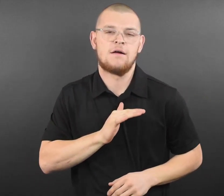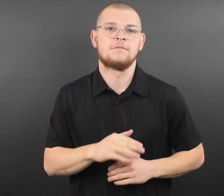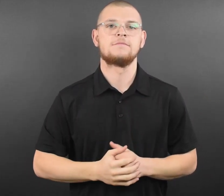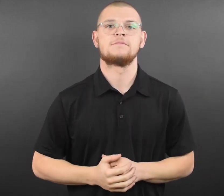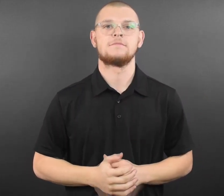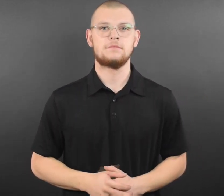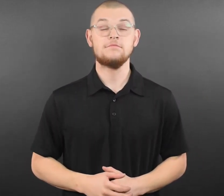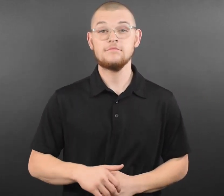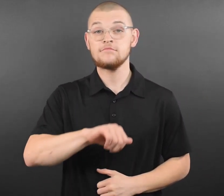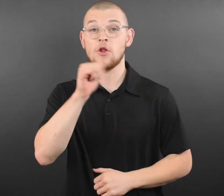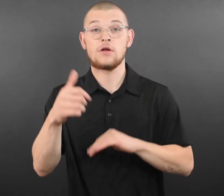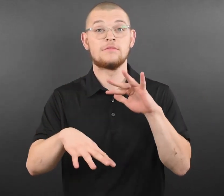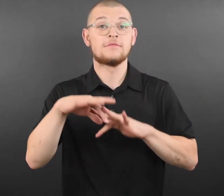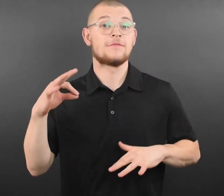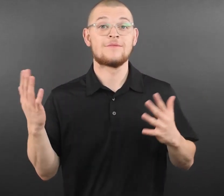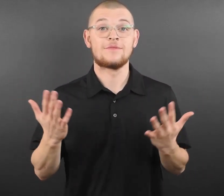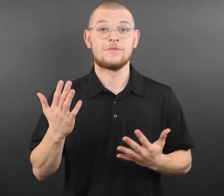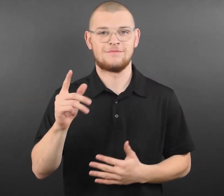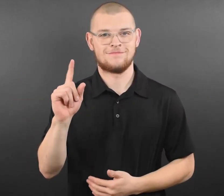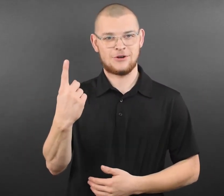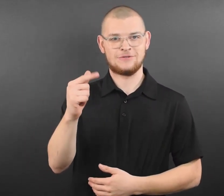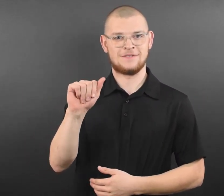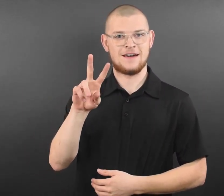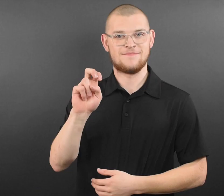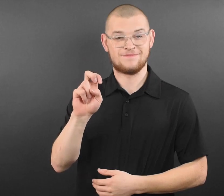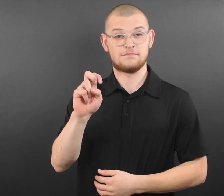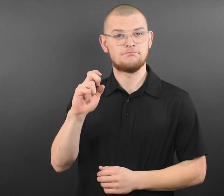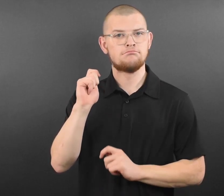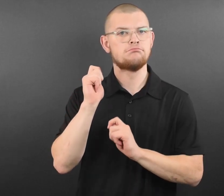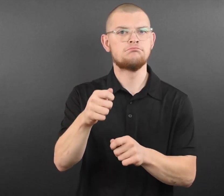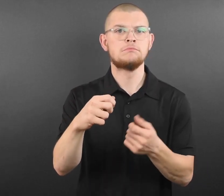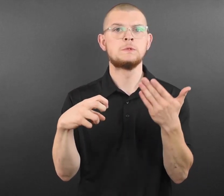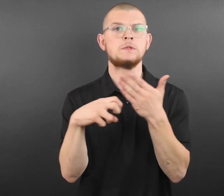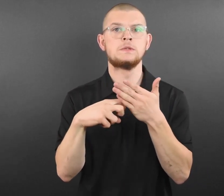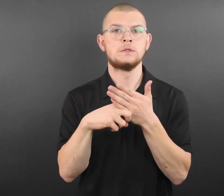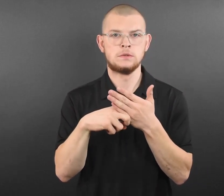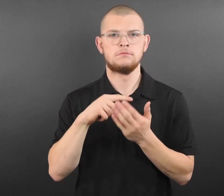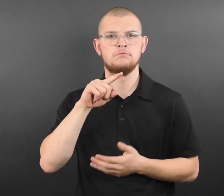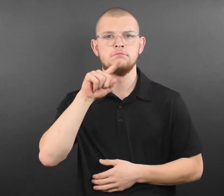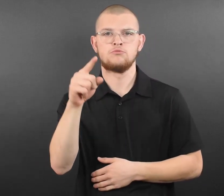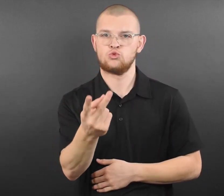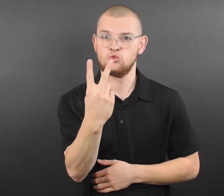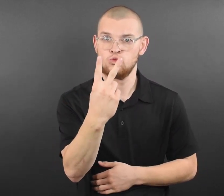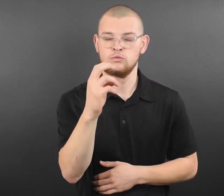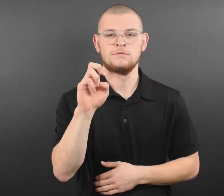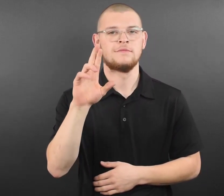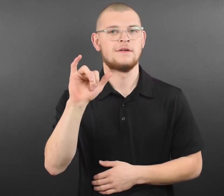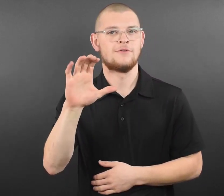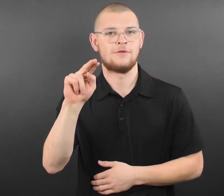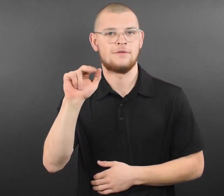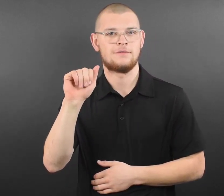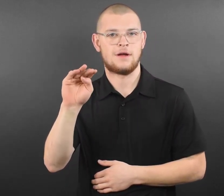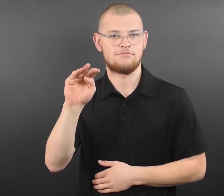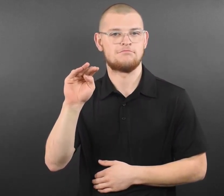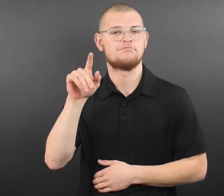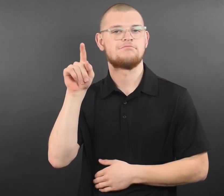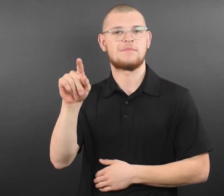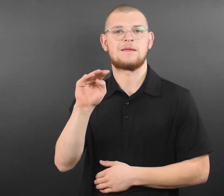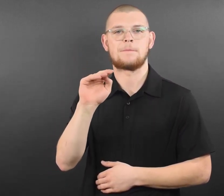Men's Hockey, or Women's Hockey (based on availability) as well as a pre-game VIP experience